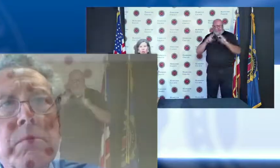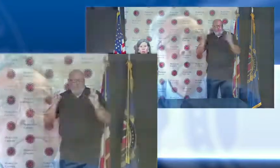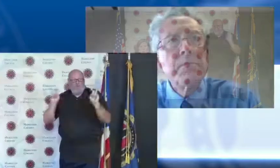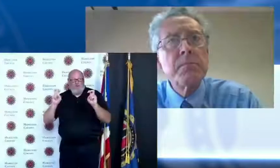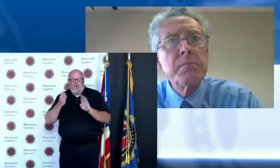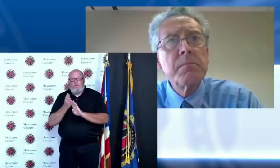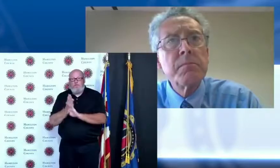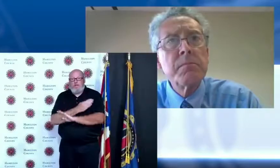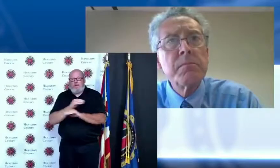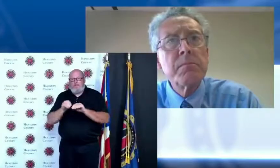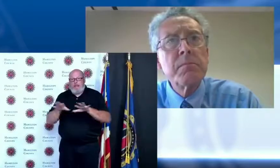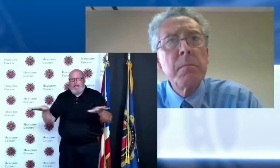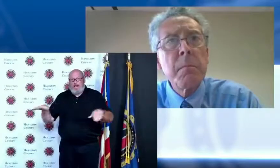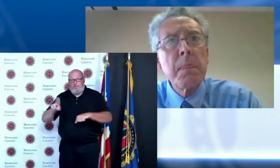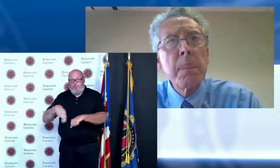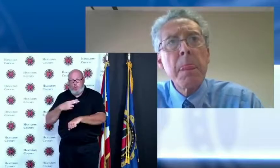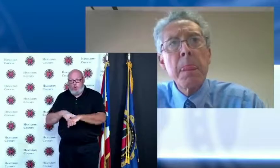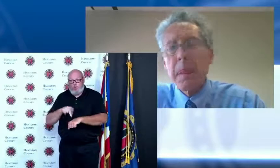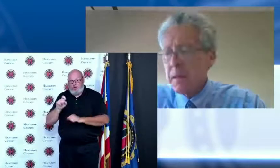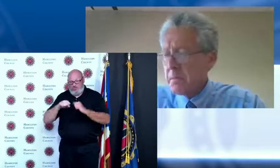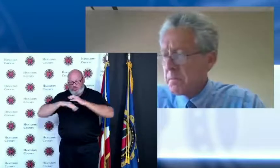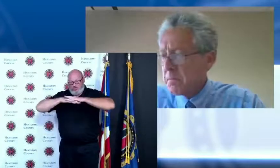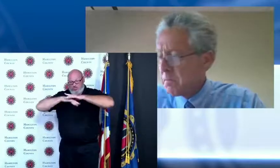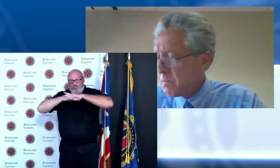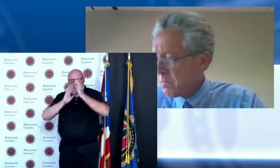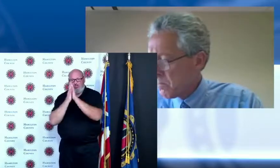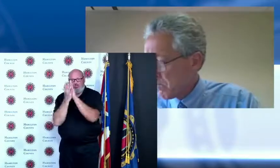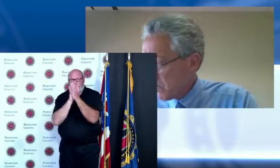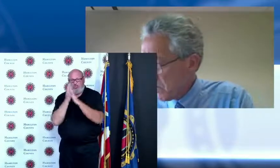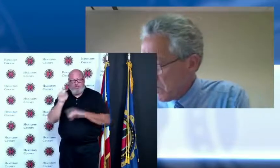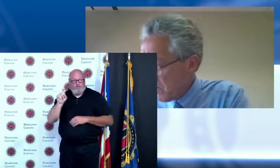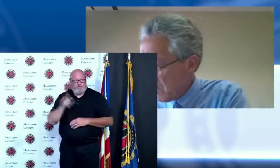well no we're not going to be back to pre-pandemic we've got sanitizers